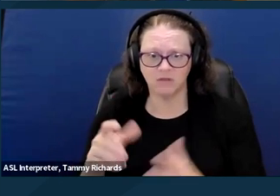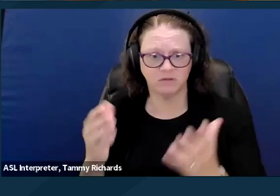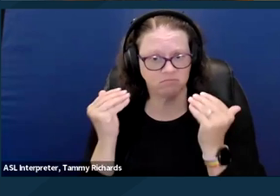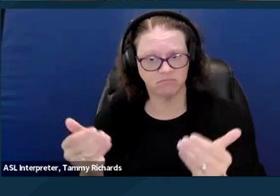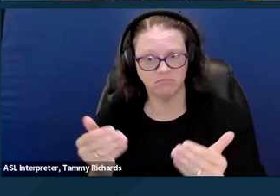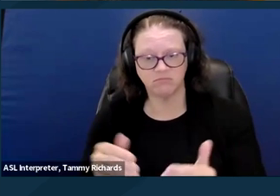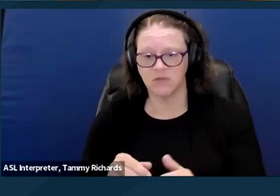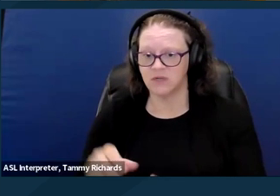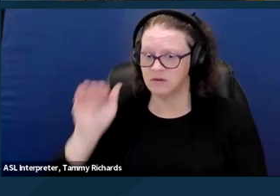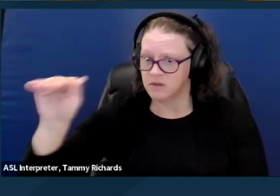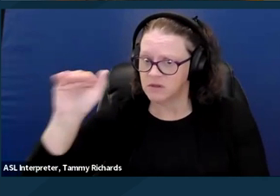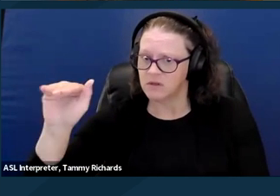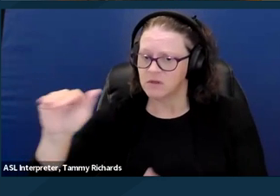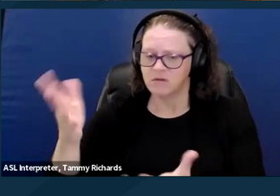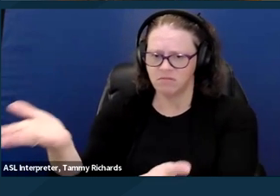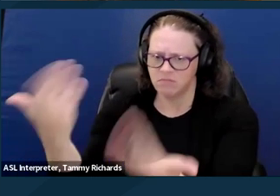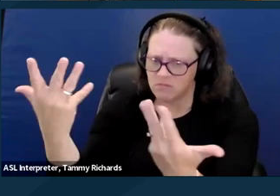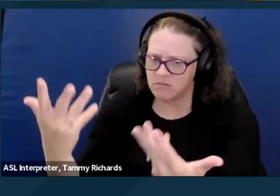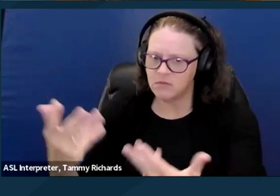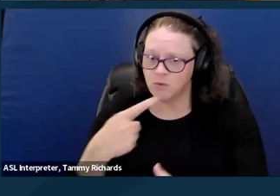A second lens, a second framework that I encourage